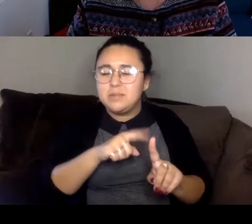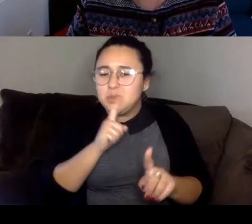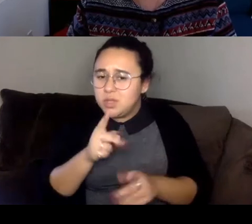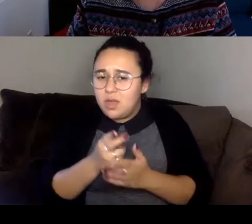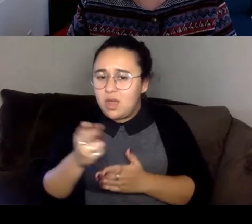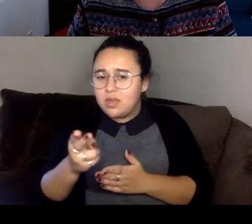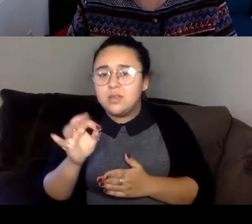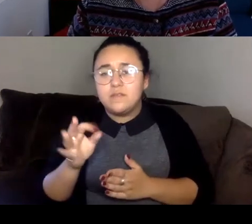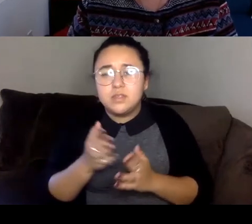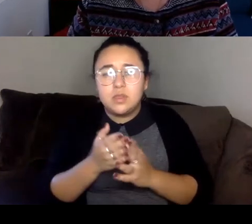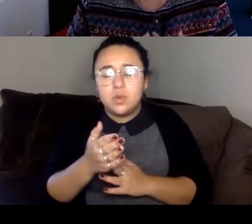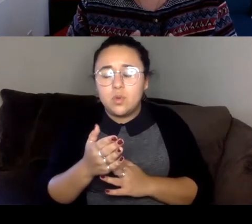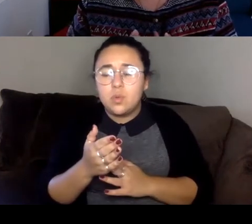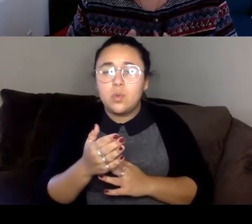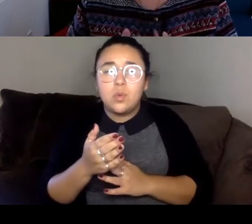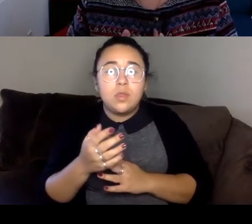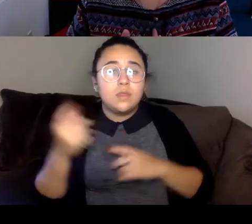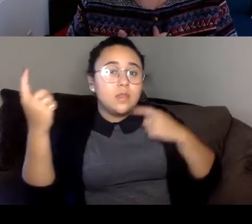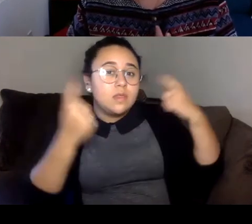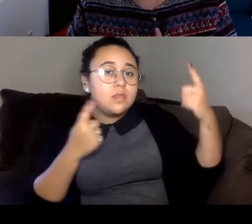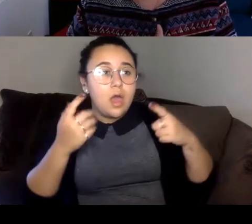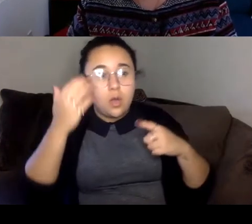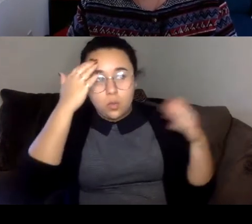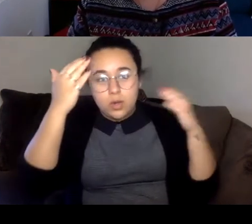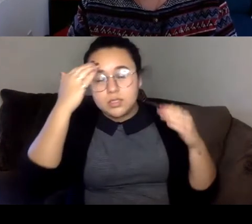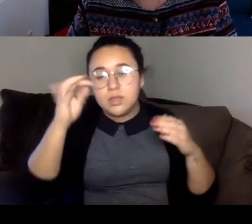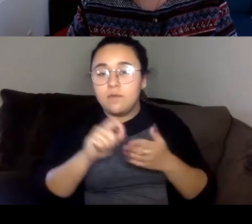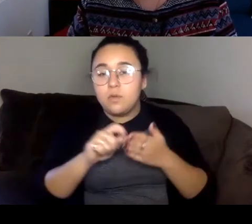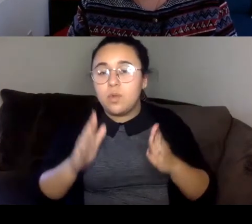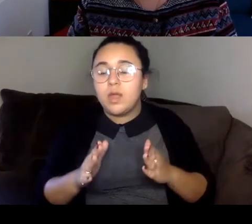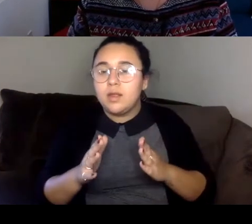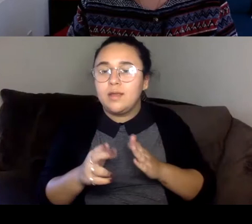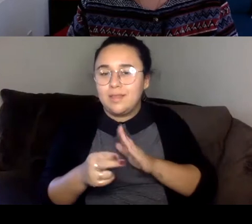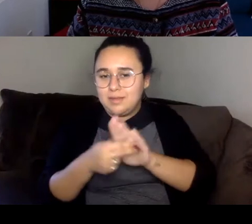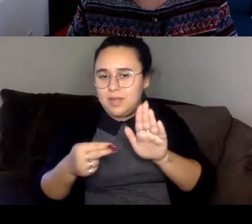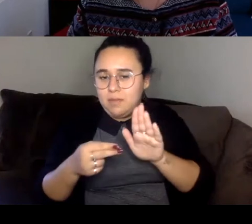consciousness of the writer and I find that is a label that has a lot of honor to it as